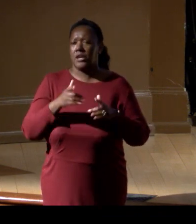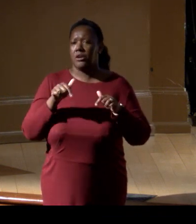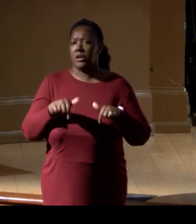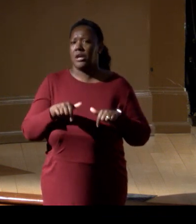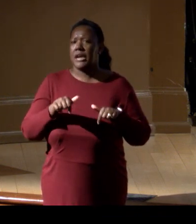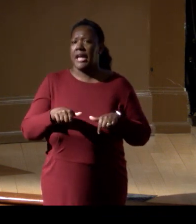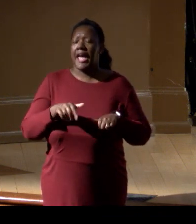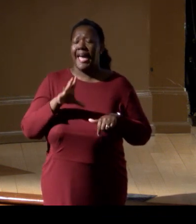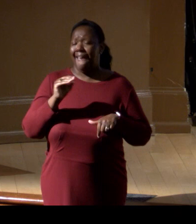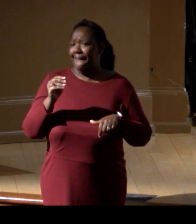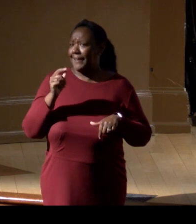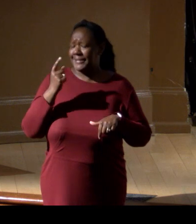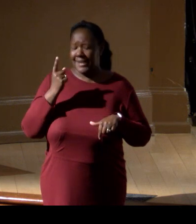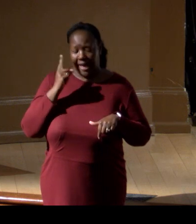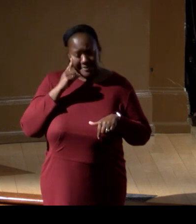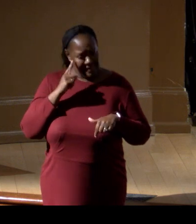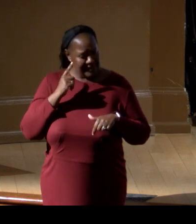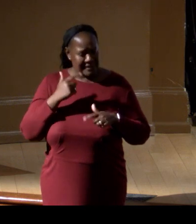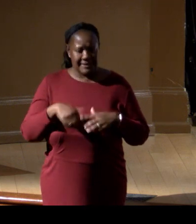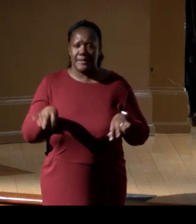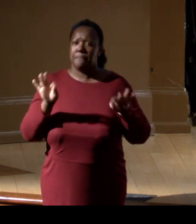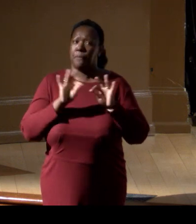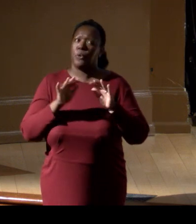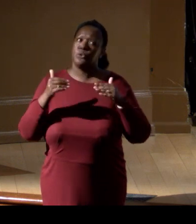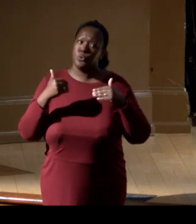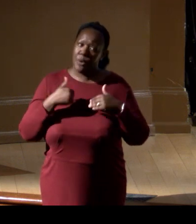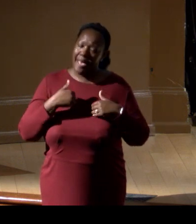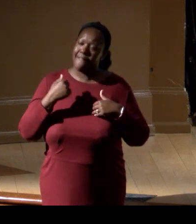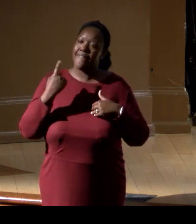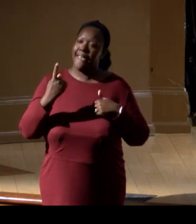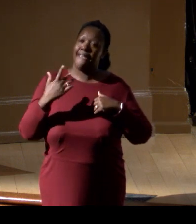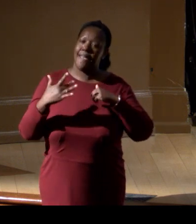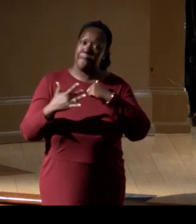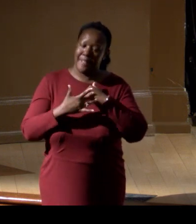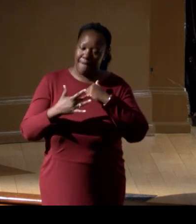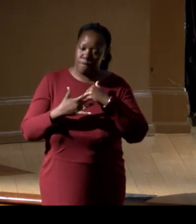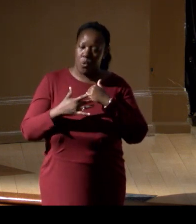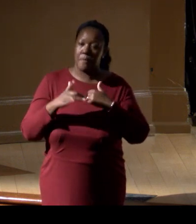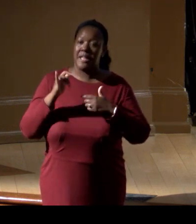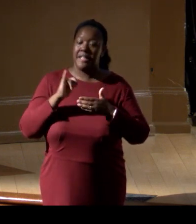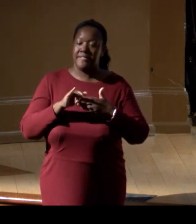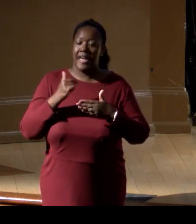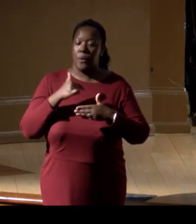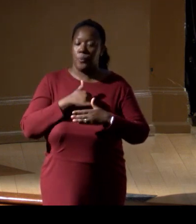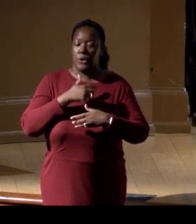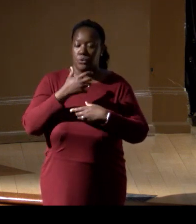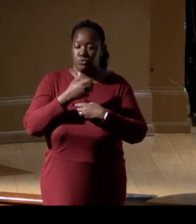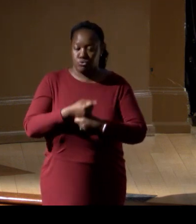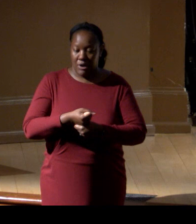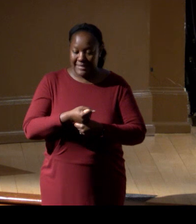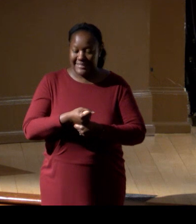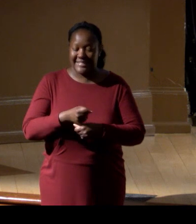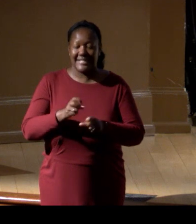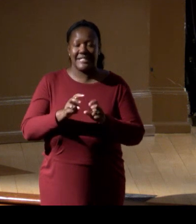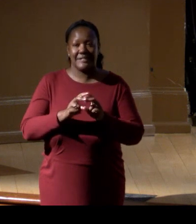and I think having a platform that is trusted is really critical, and open,